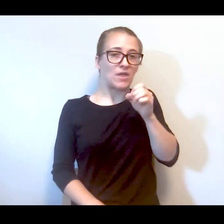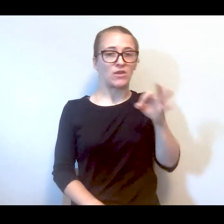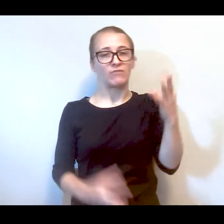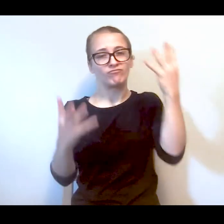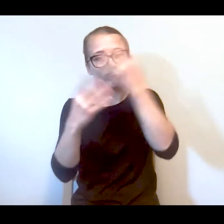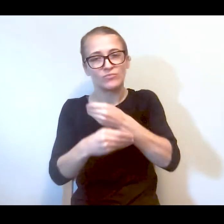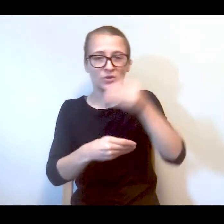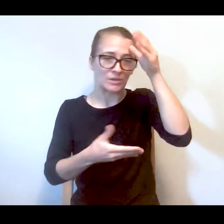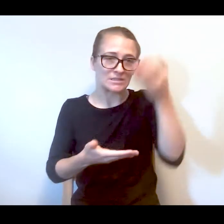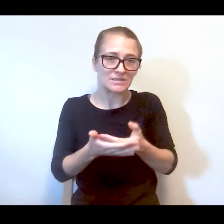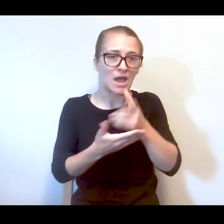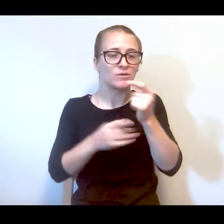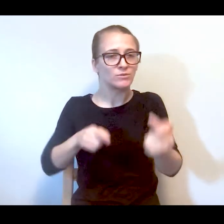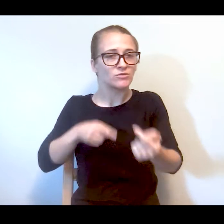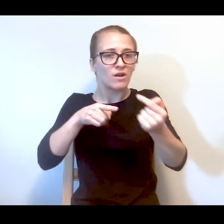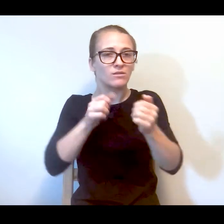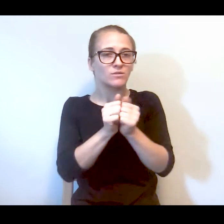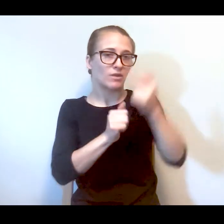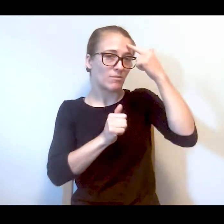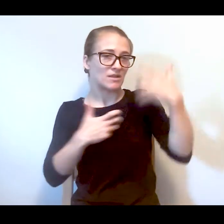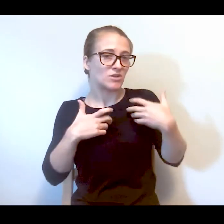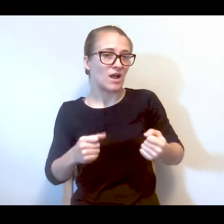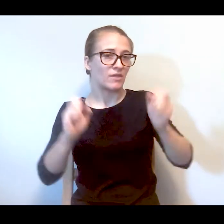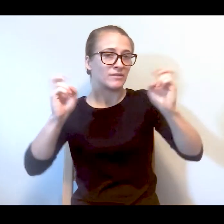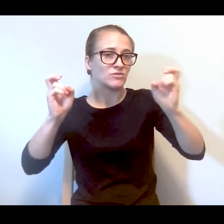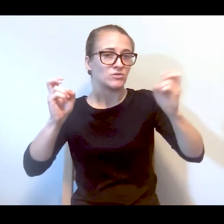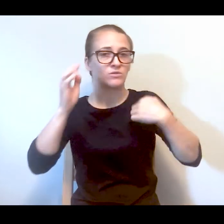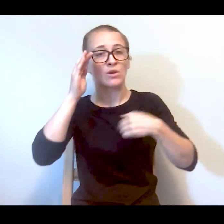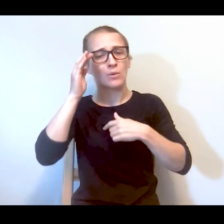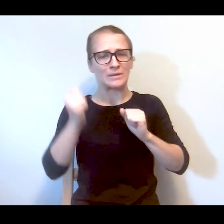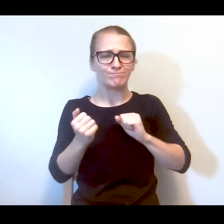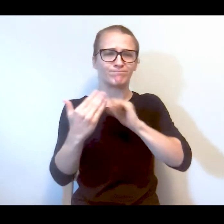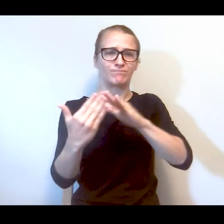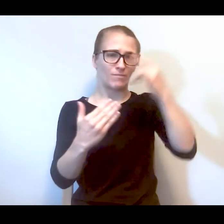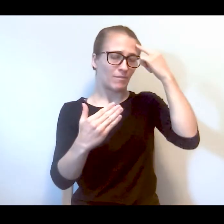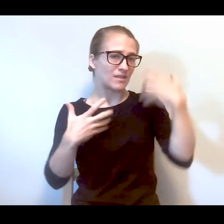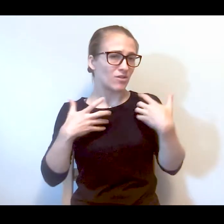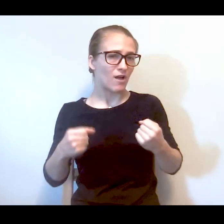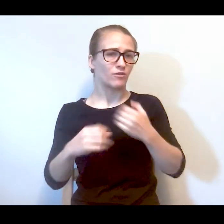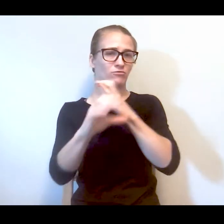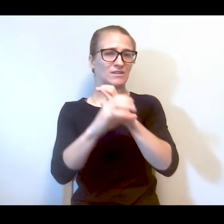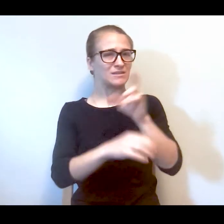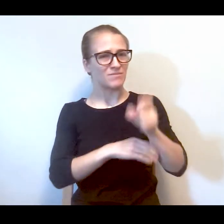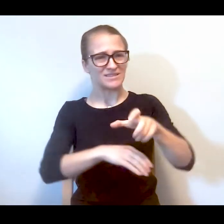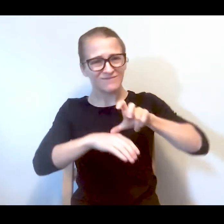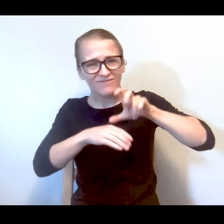mother of a handsome son who struggles with mental health issues. We are face ago mental health